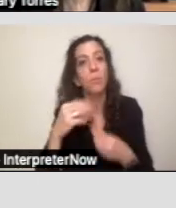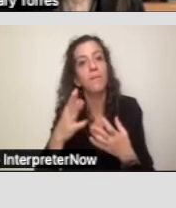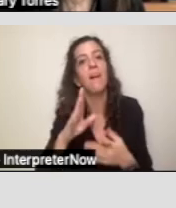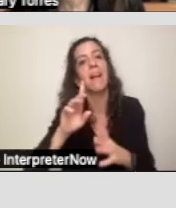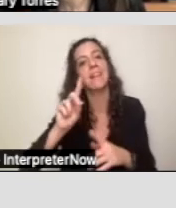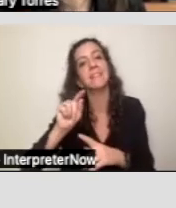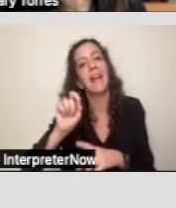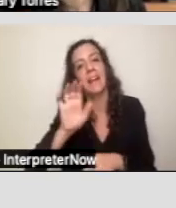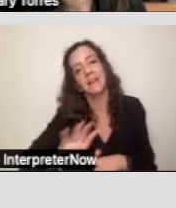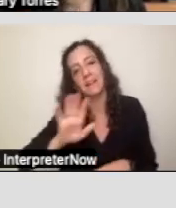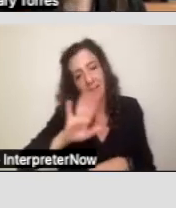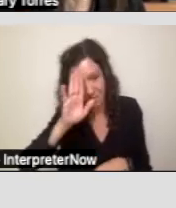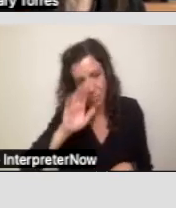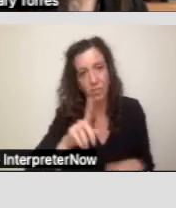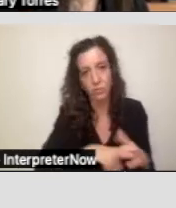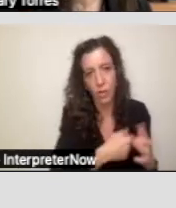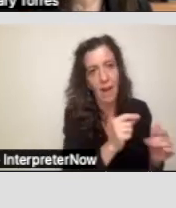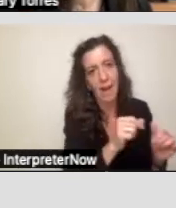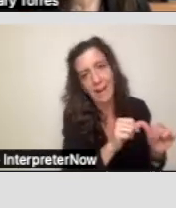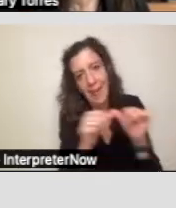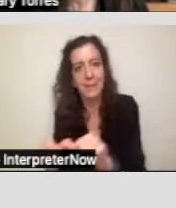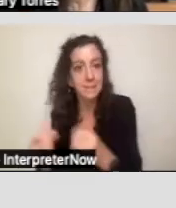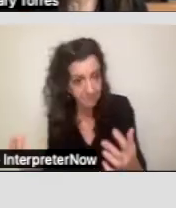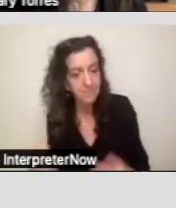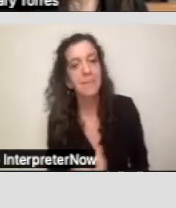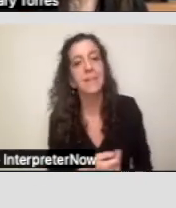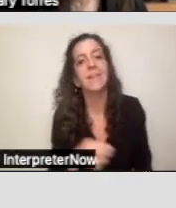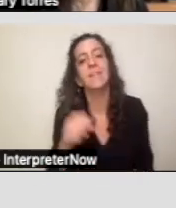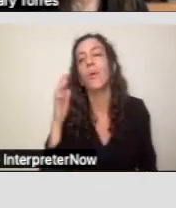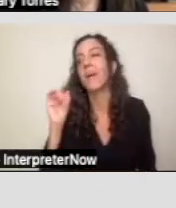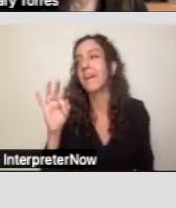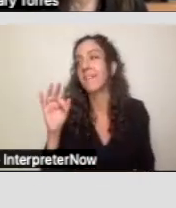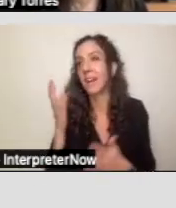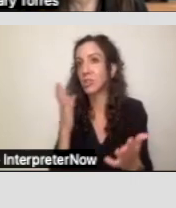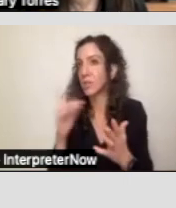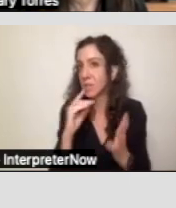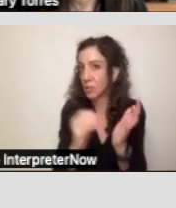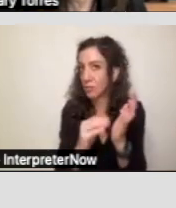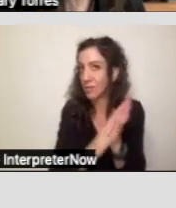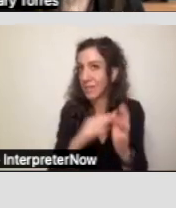until it will last, and so if a service is written into the IPP and the regional center